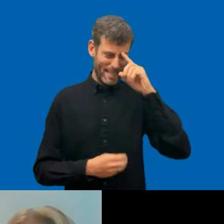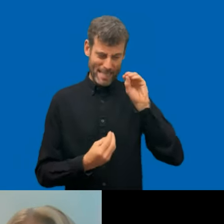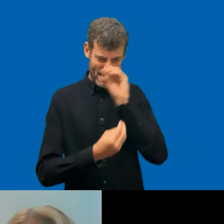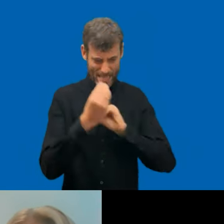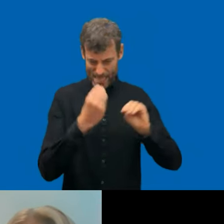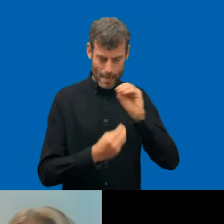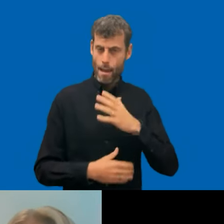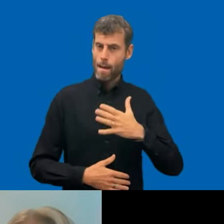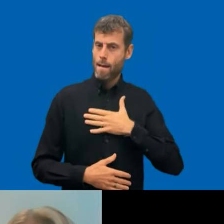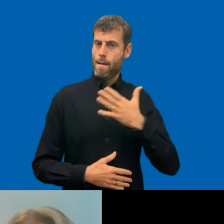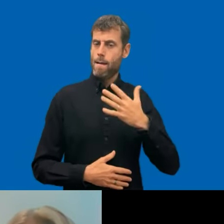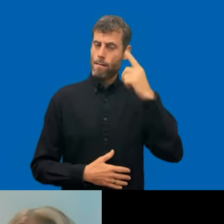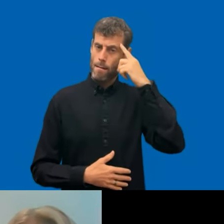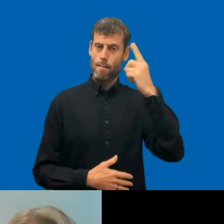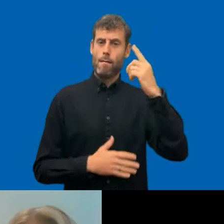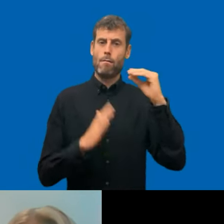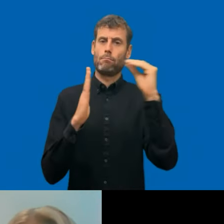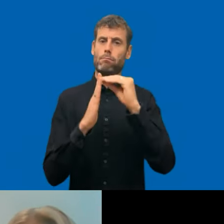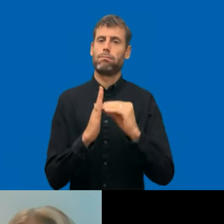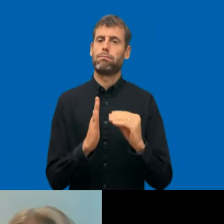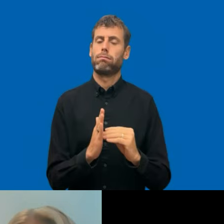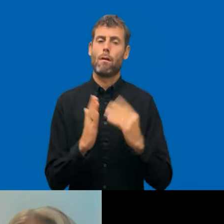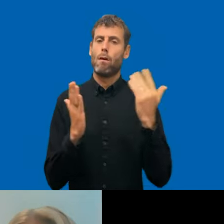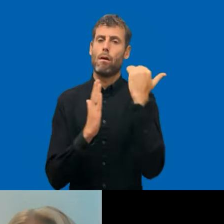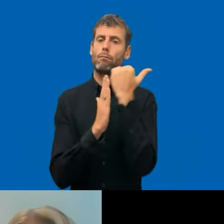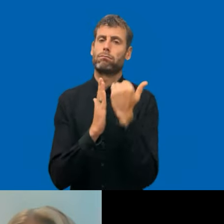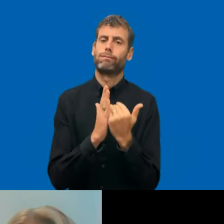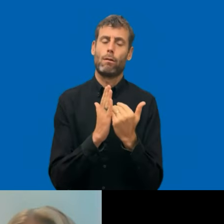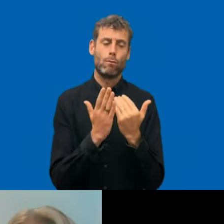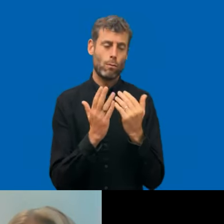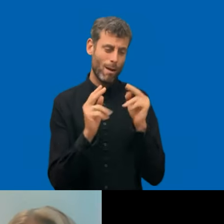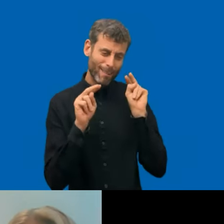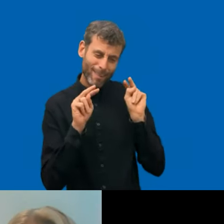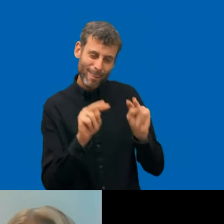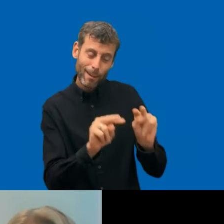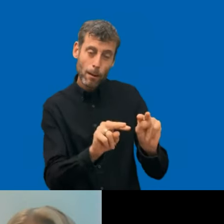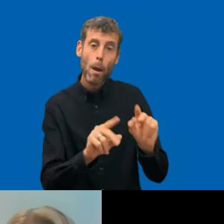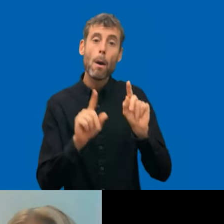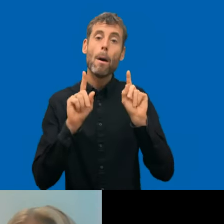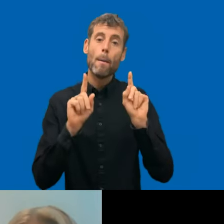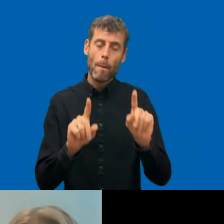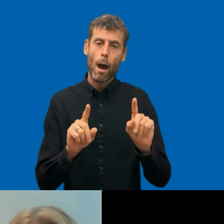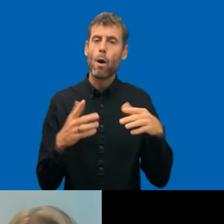it would also be helped. The whole comparison thing, I think it would be really good. Mmhmm.